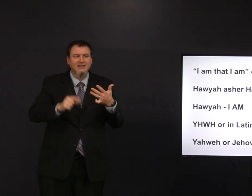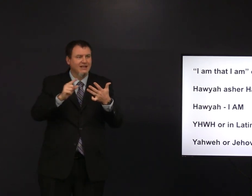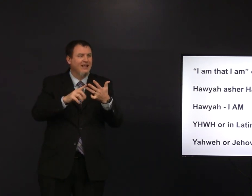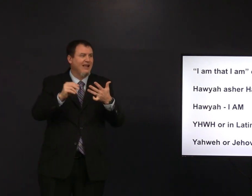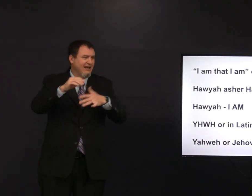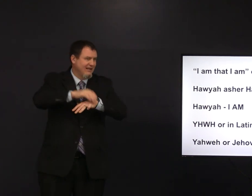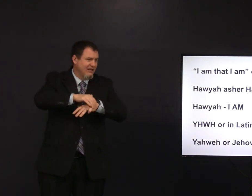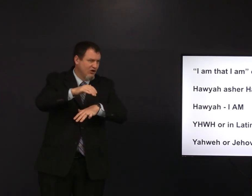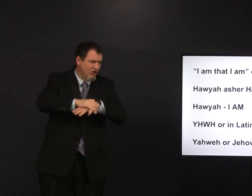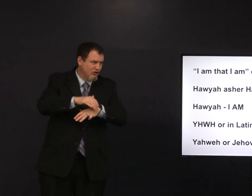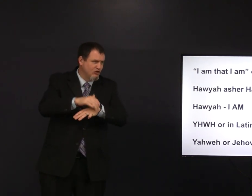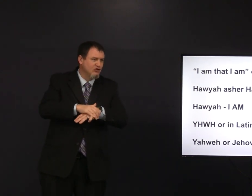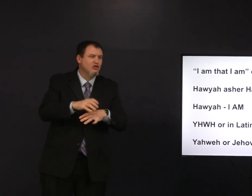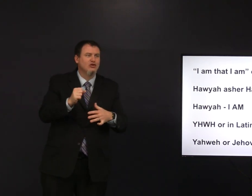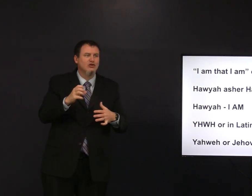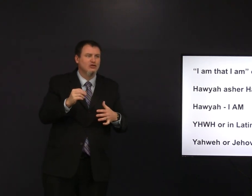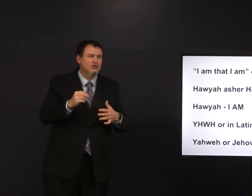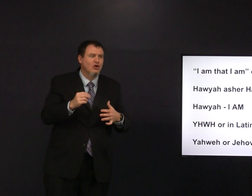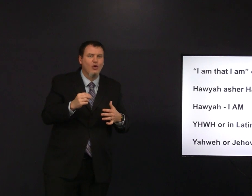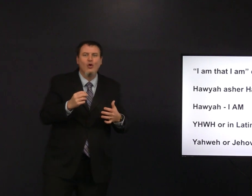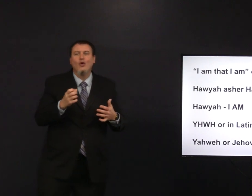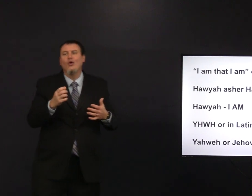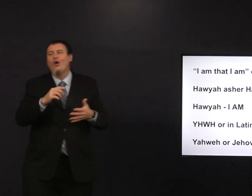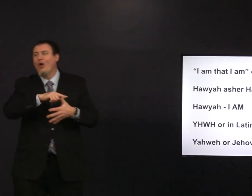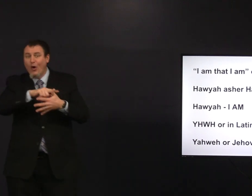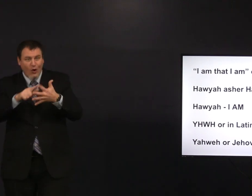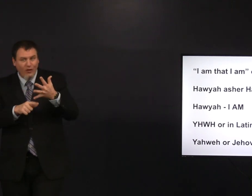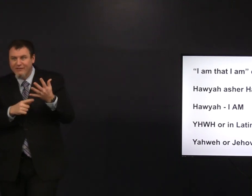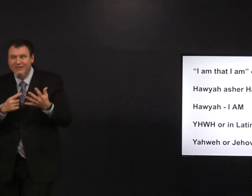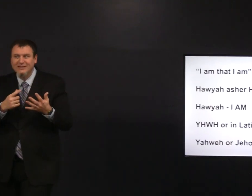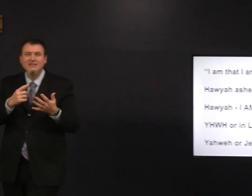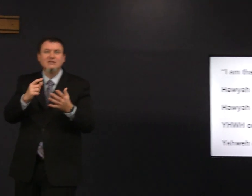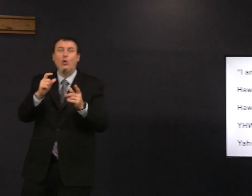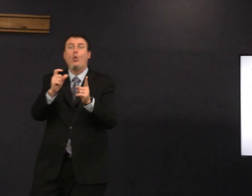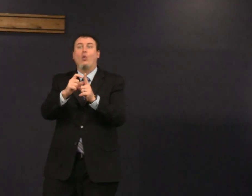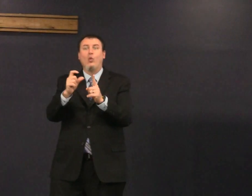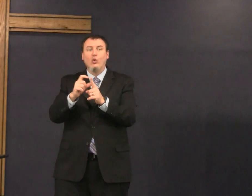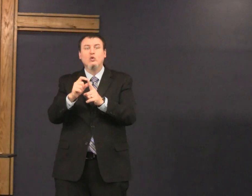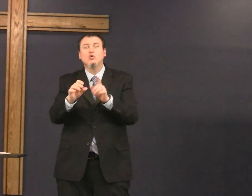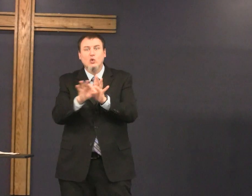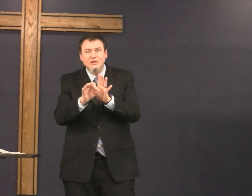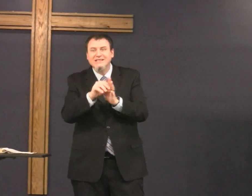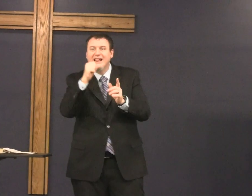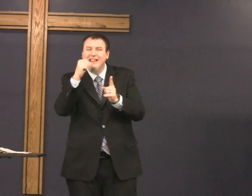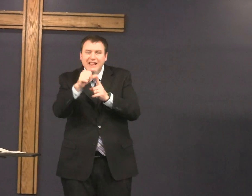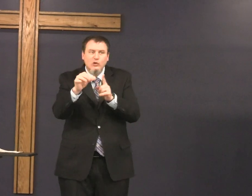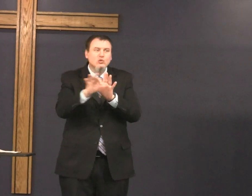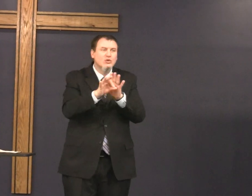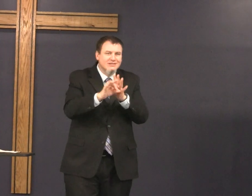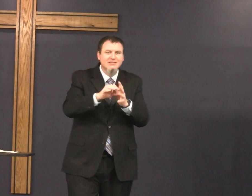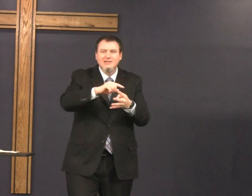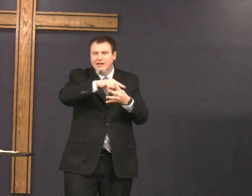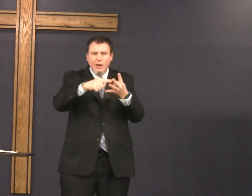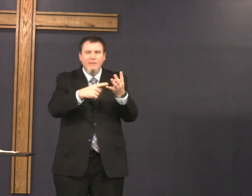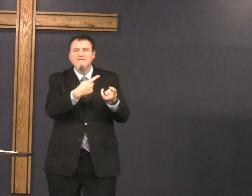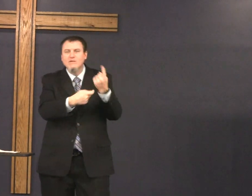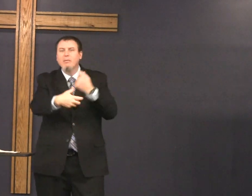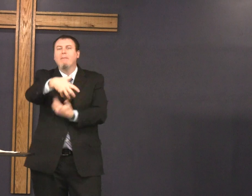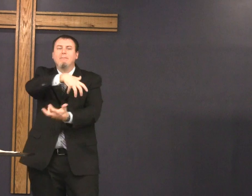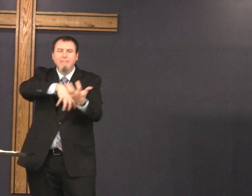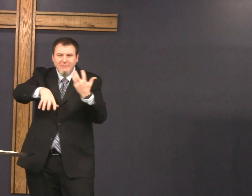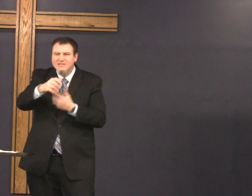Latin and Greek and then English so all of them the word choice and letter Choice are different